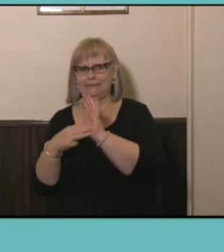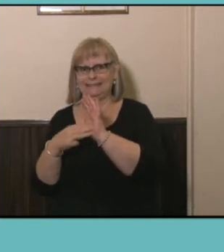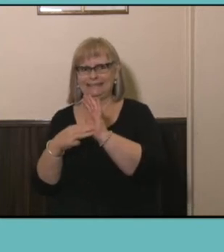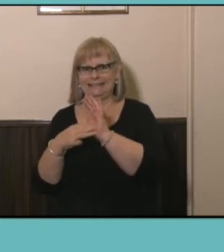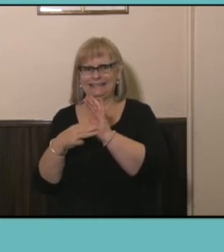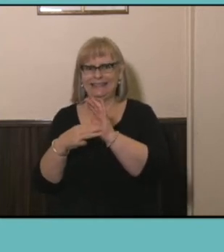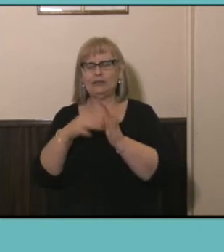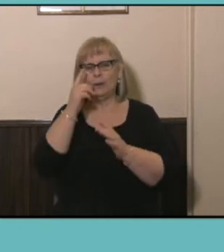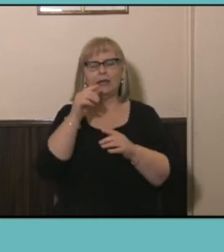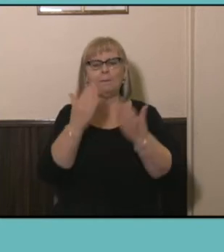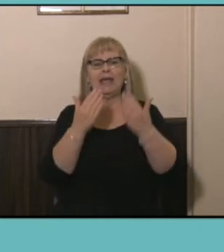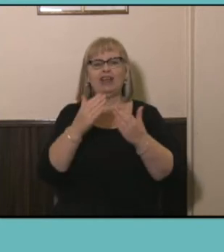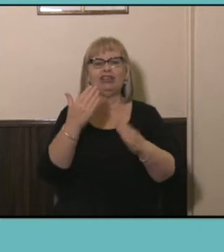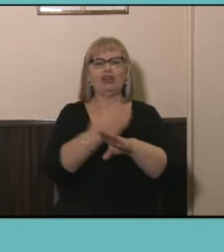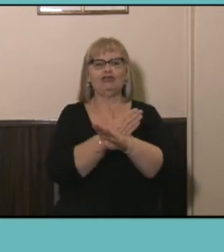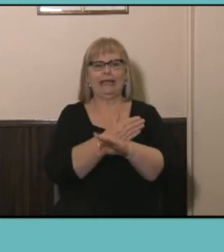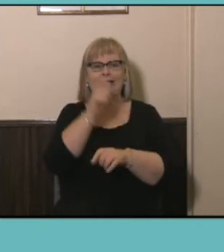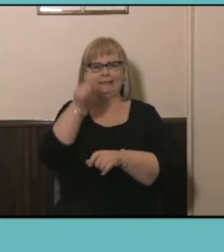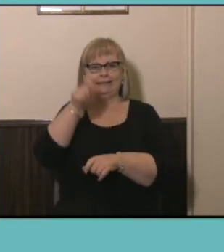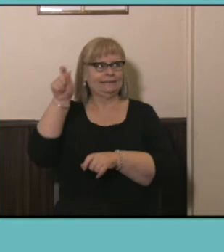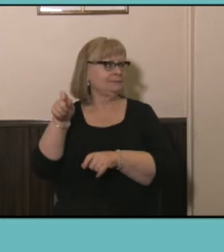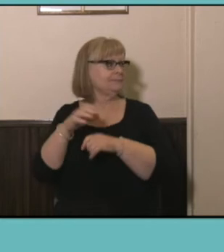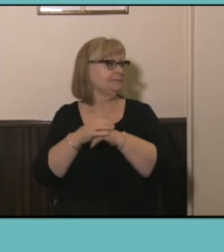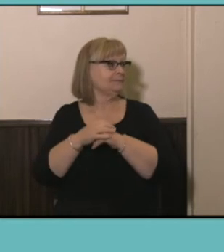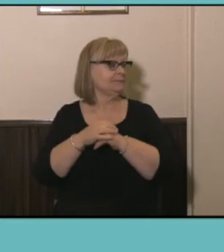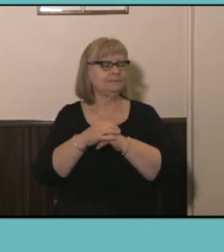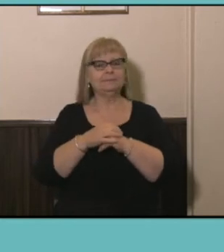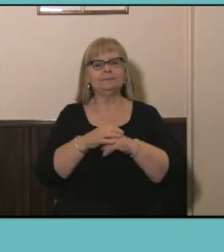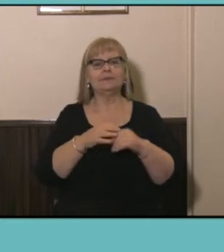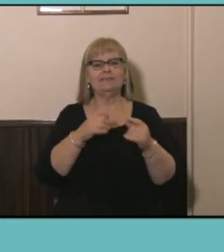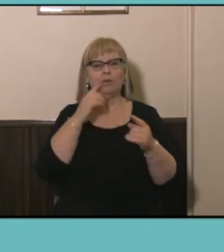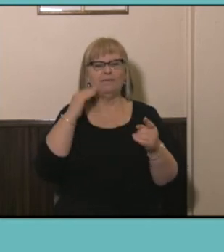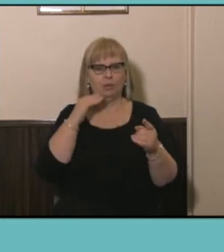bars here so for mothers it's around 26 percent. So the most common combination